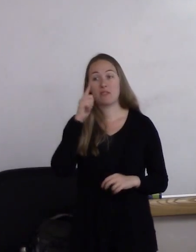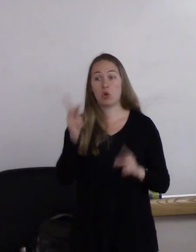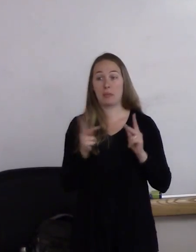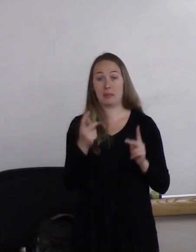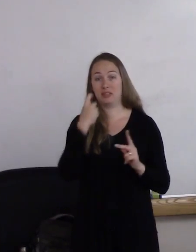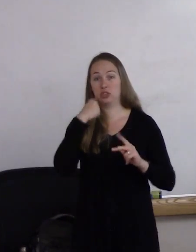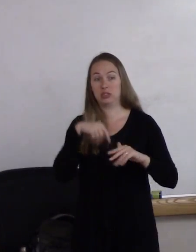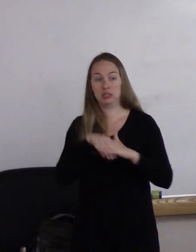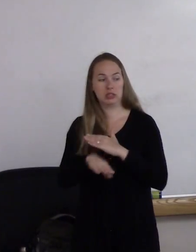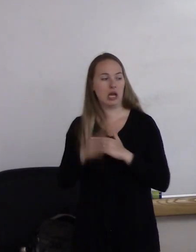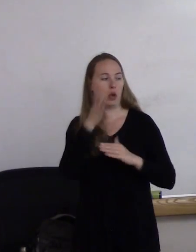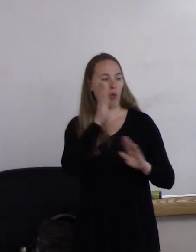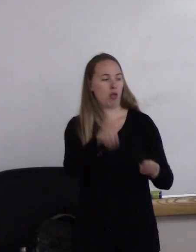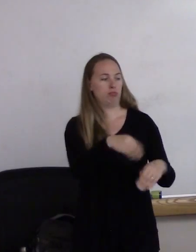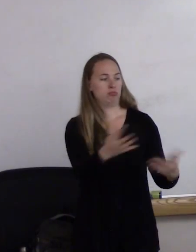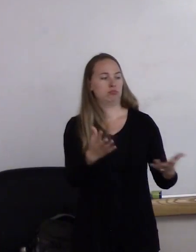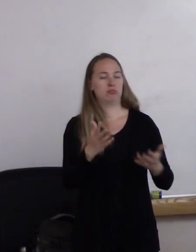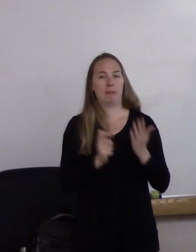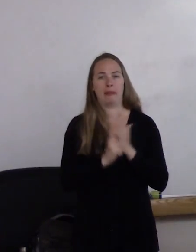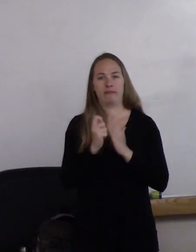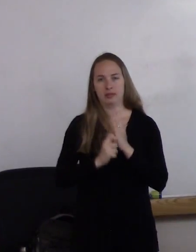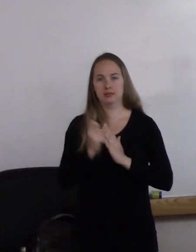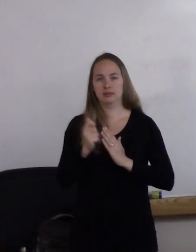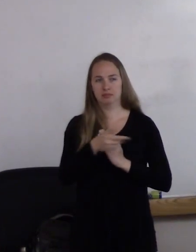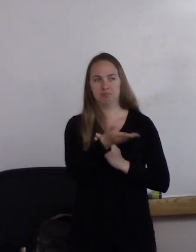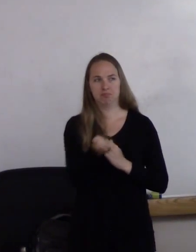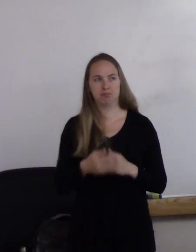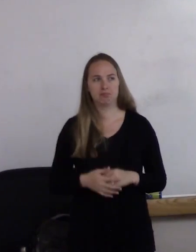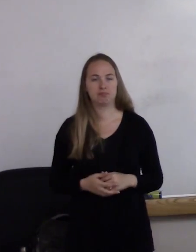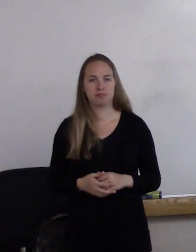I'm just gonna send around some of these books.